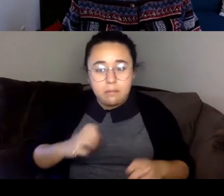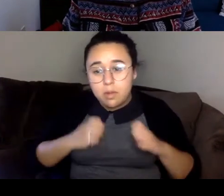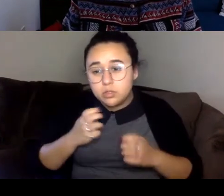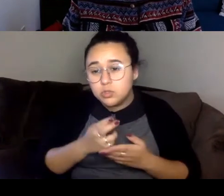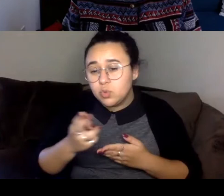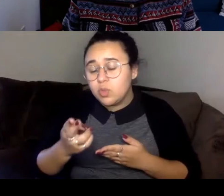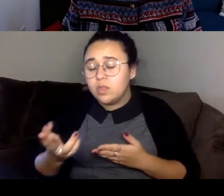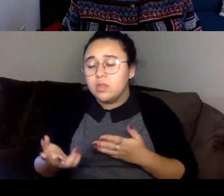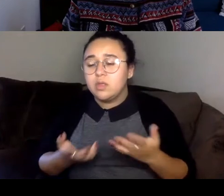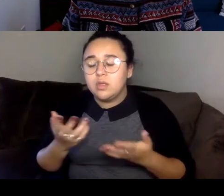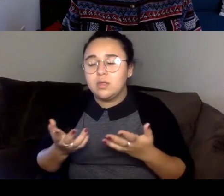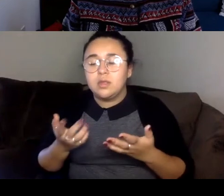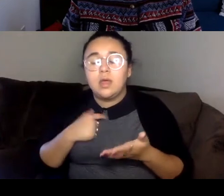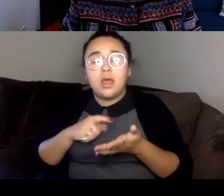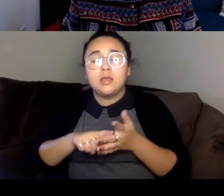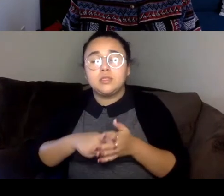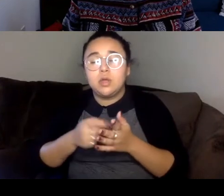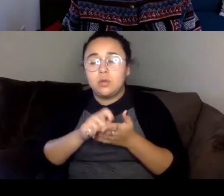And so, when I started writing names for light.